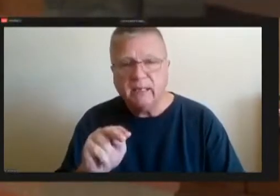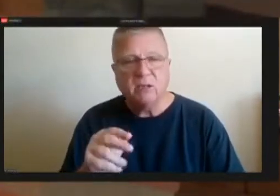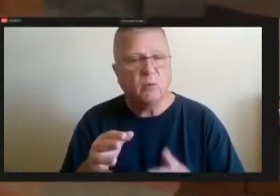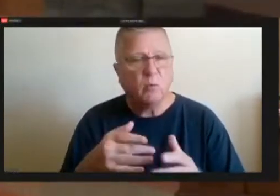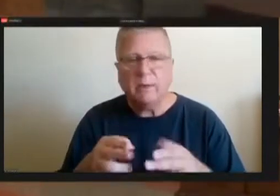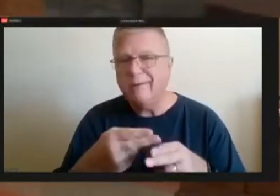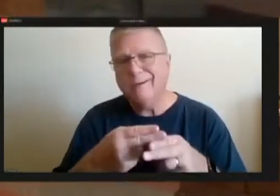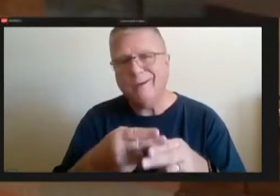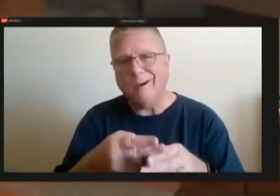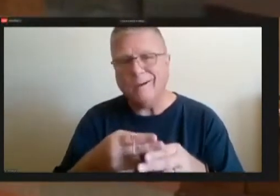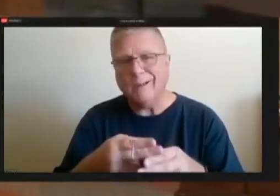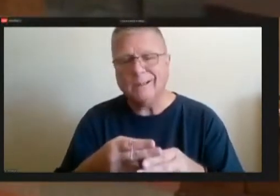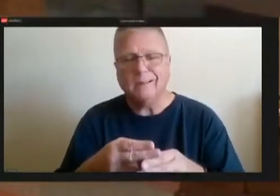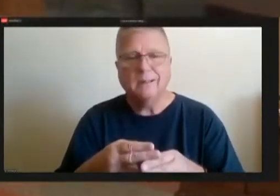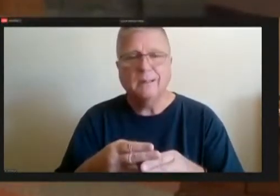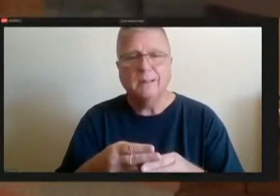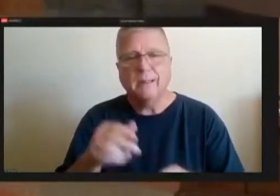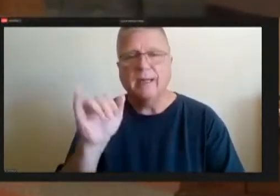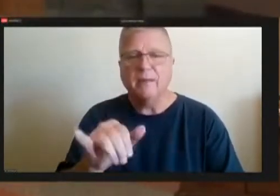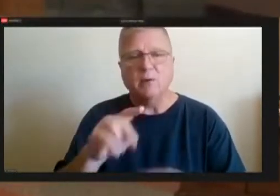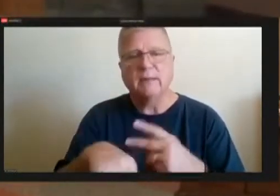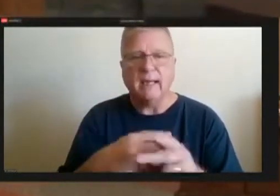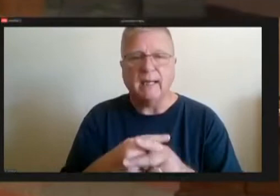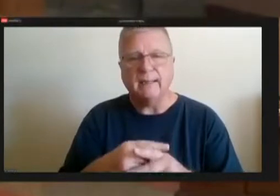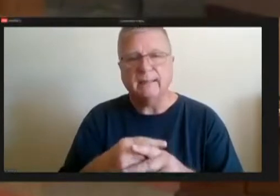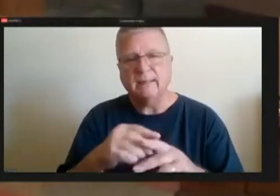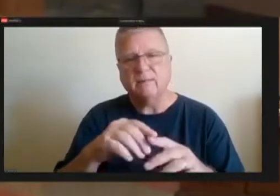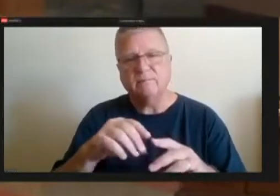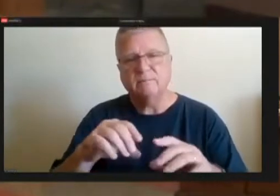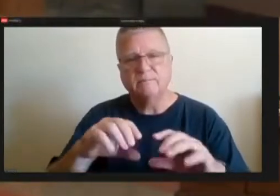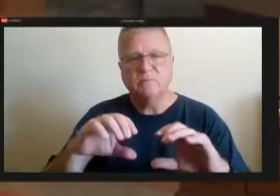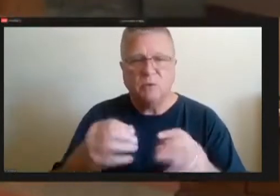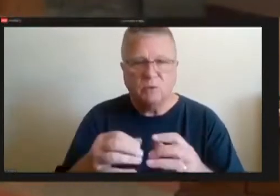In those kinds of types of settings and to extend that we want to do that more as a council